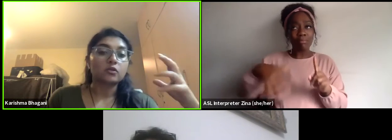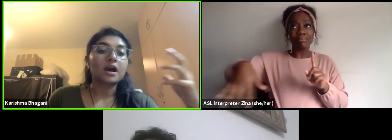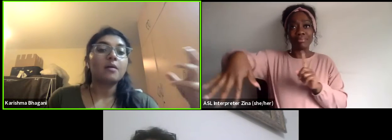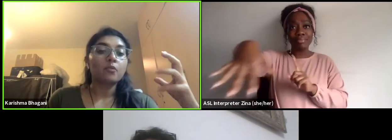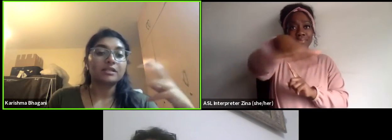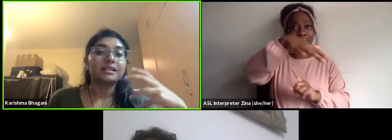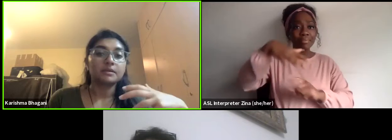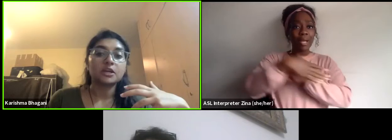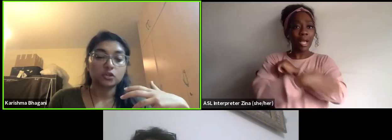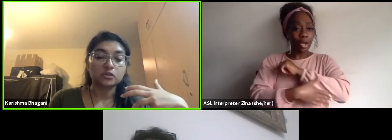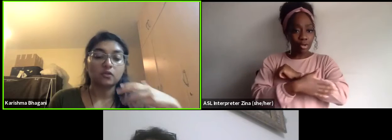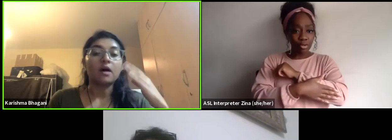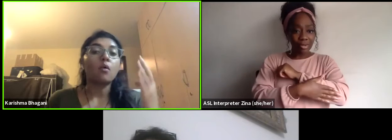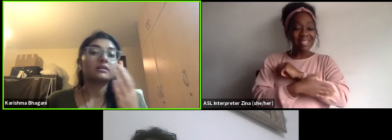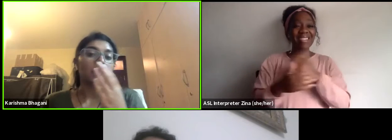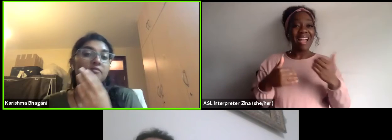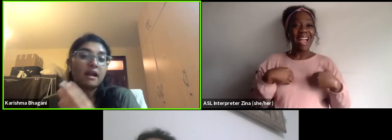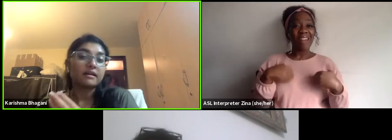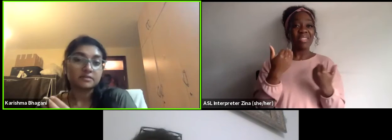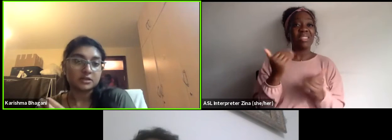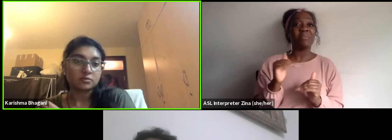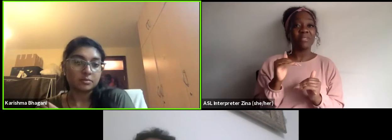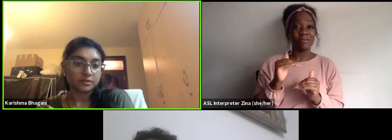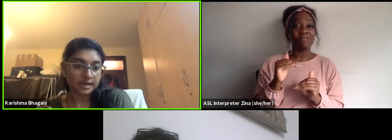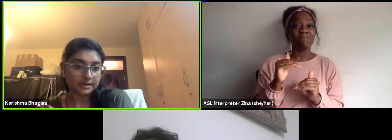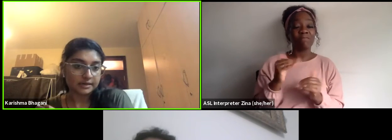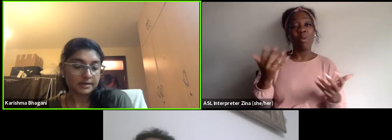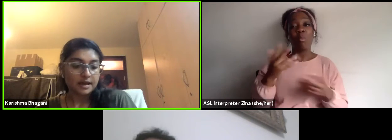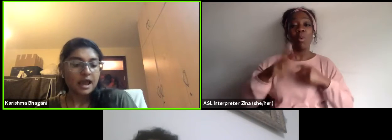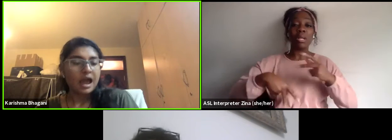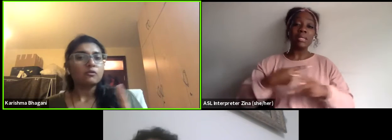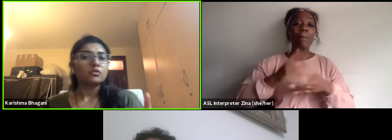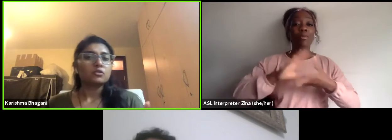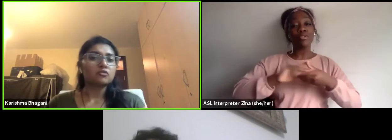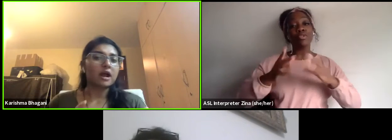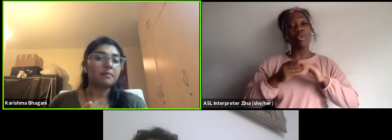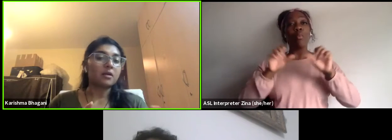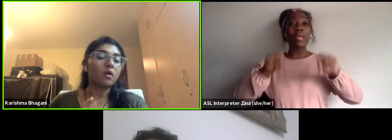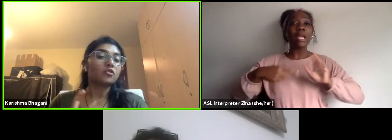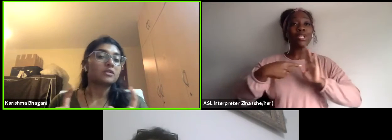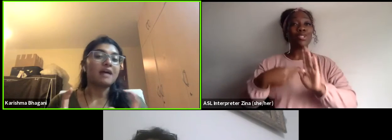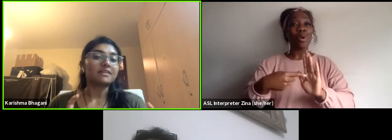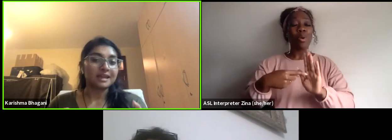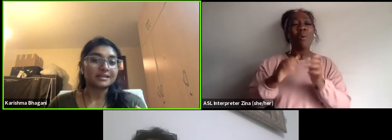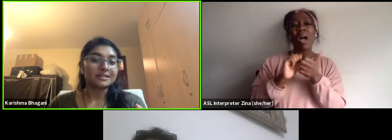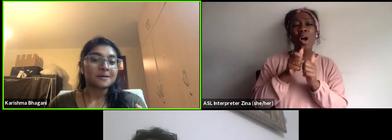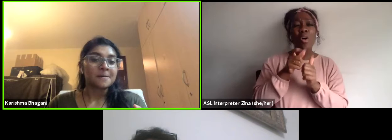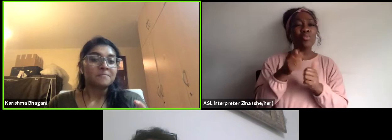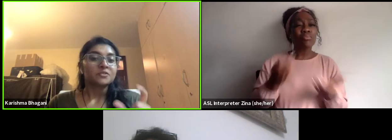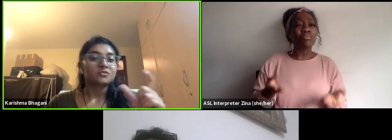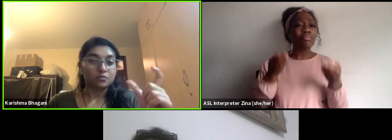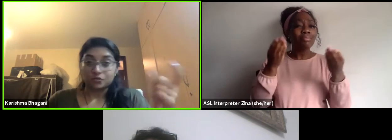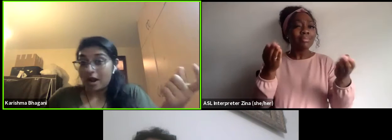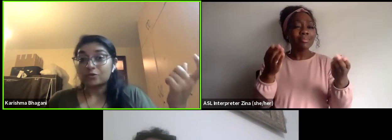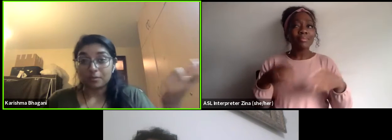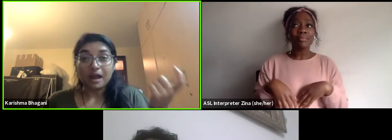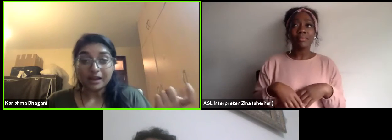or come with limitations of what kind of narratives need to be presented. How would you recommend one to navigate, trying to apply